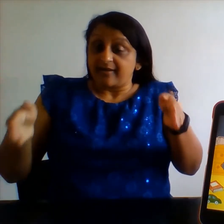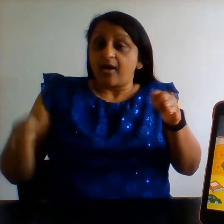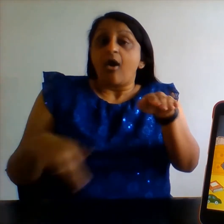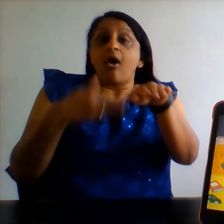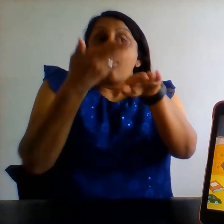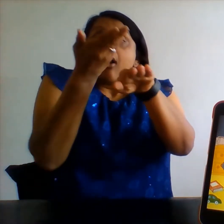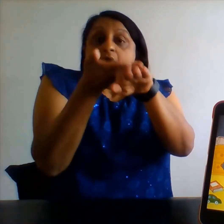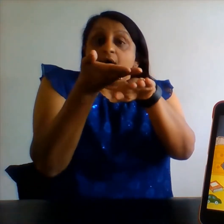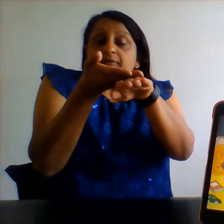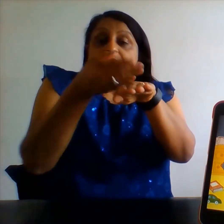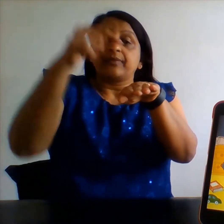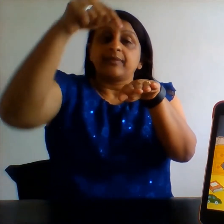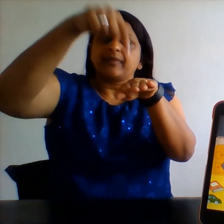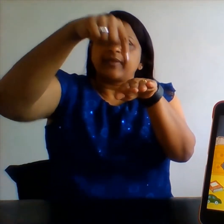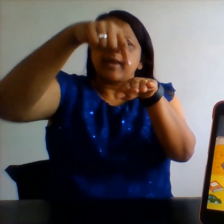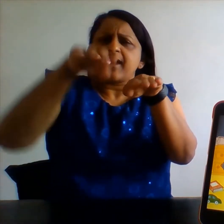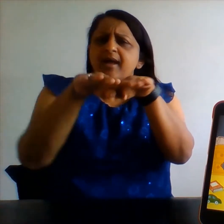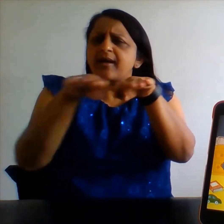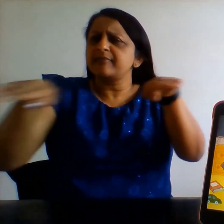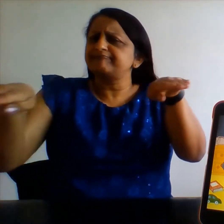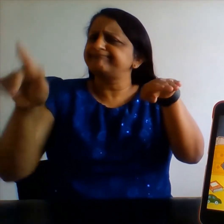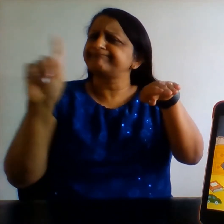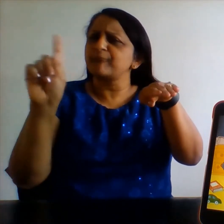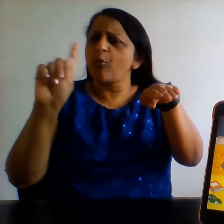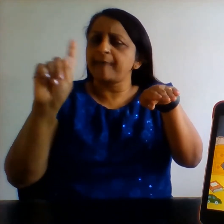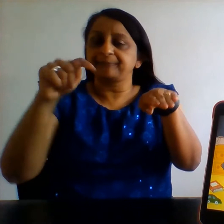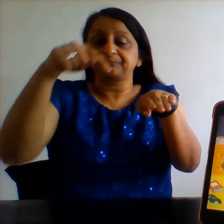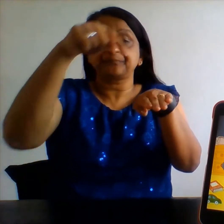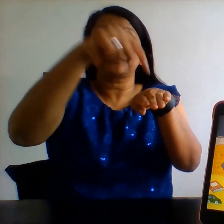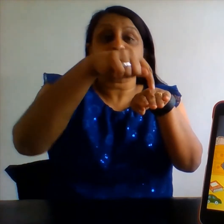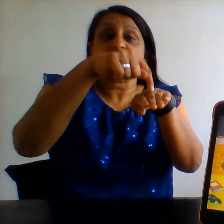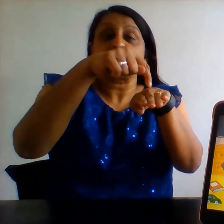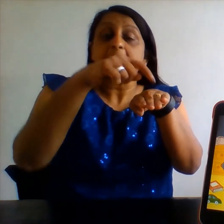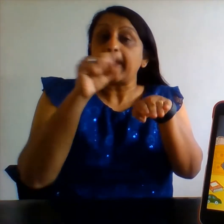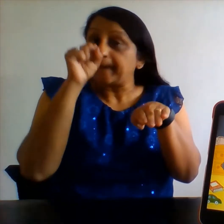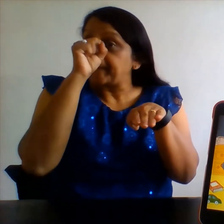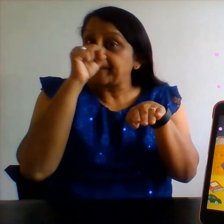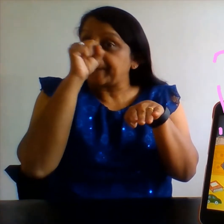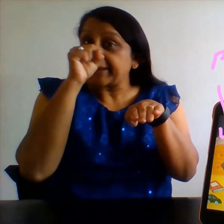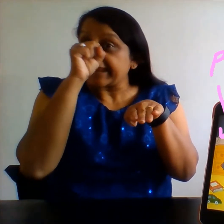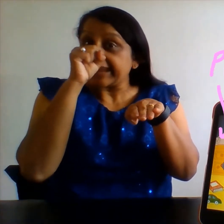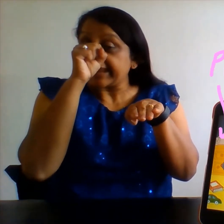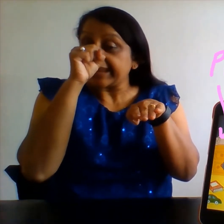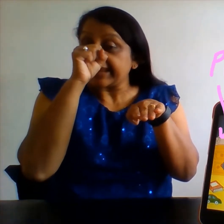On top of chest of drawers is a piggy bank.